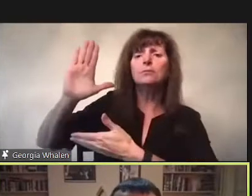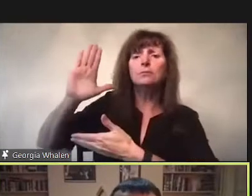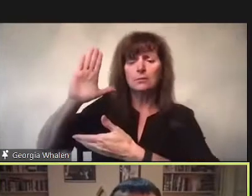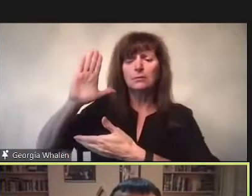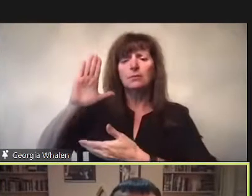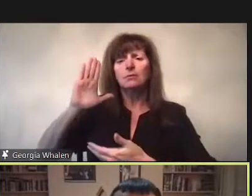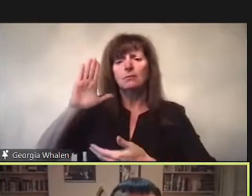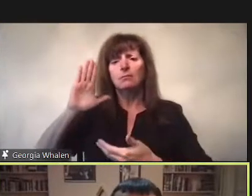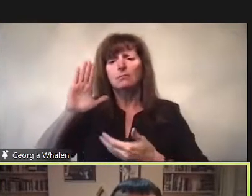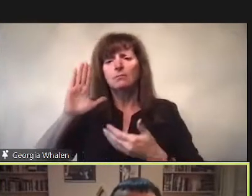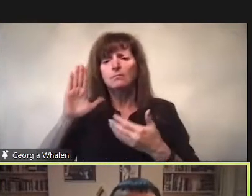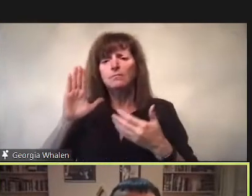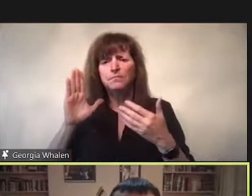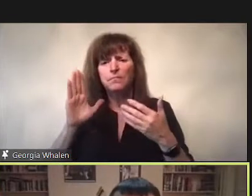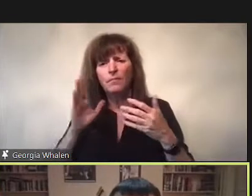who would come after him,